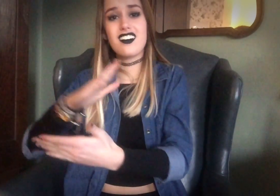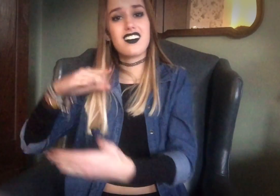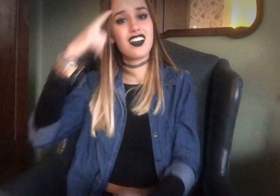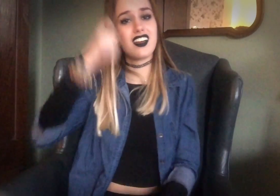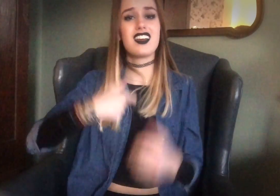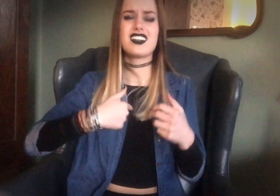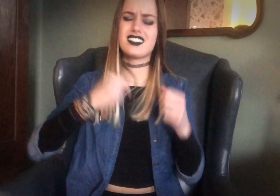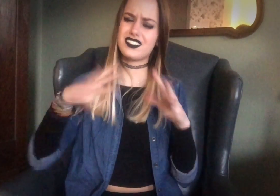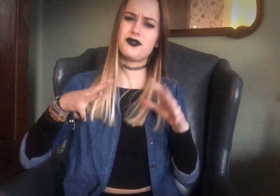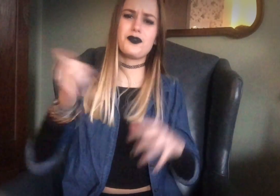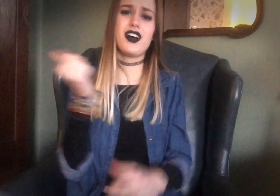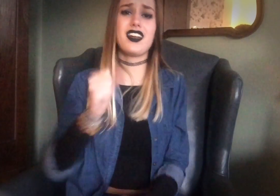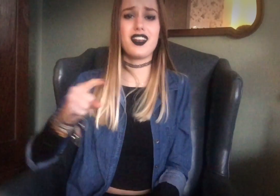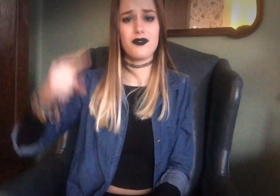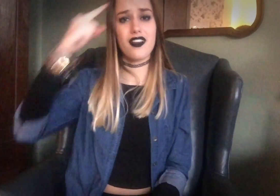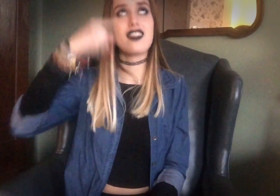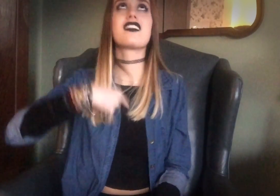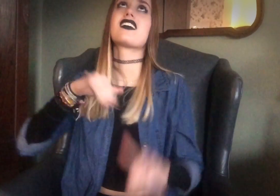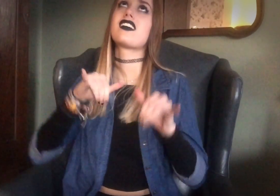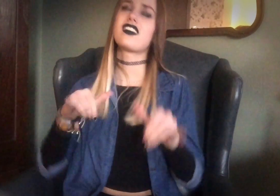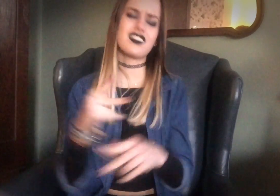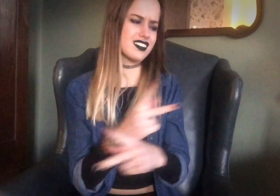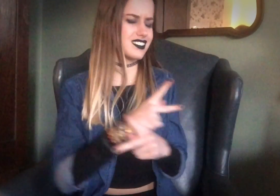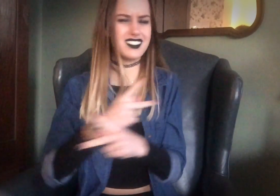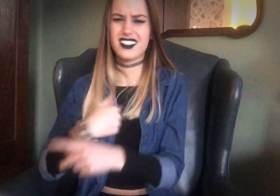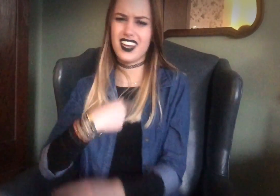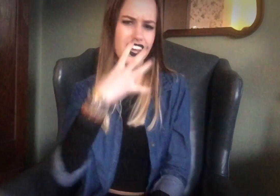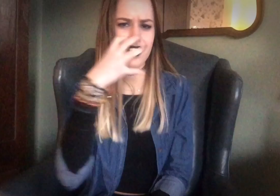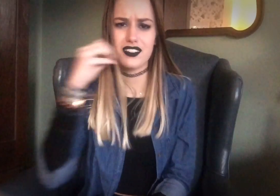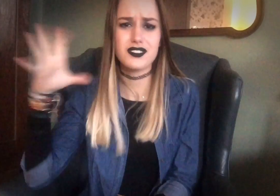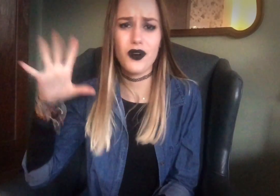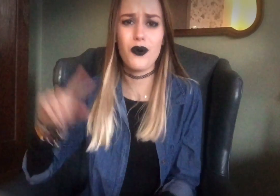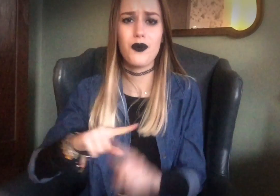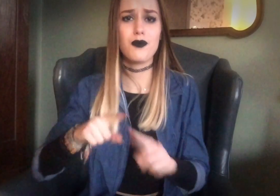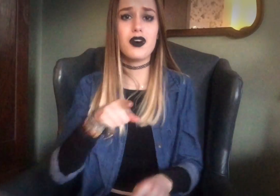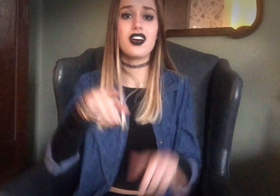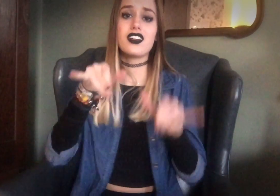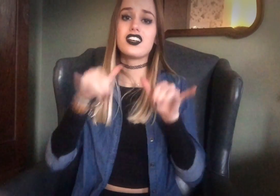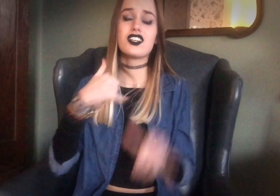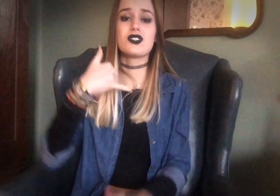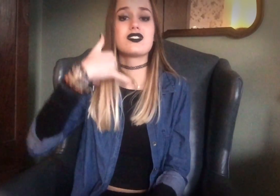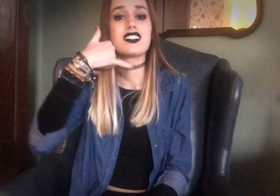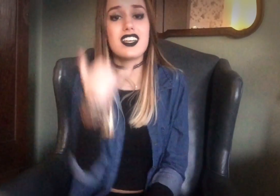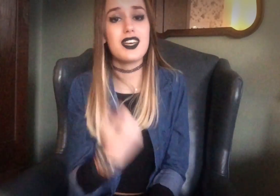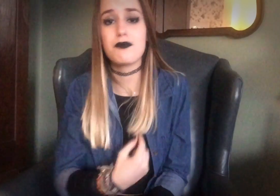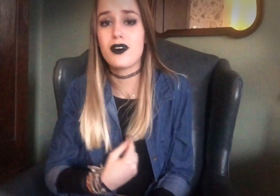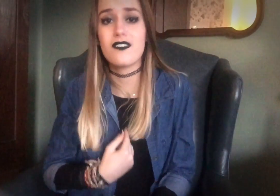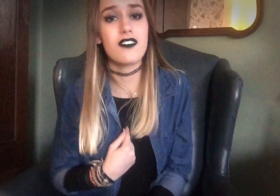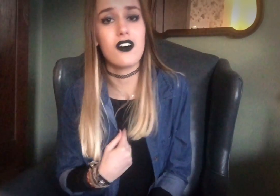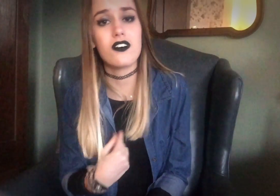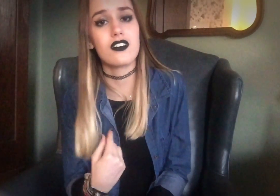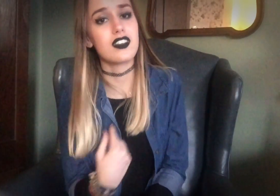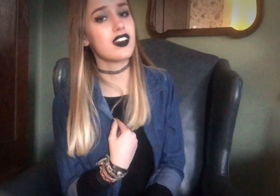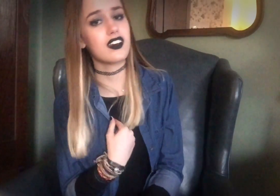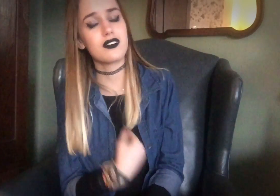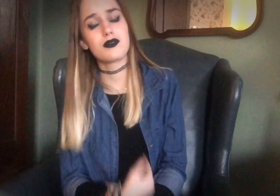'Cause I didn't want anyone thinking I still care. I don't, But you still hit my phone up